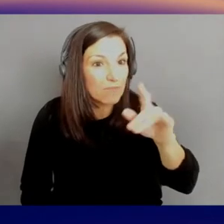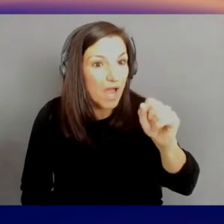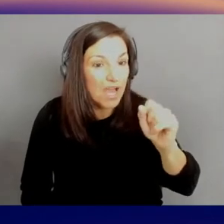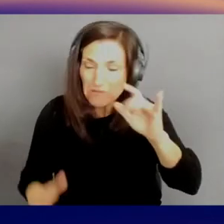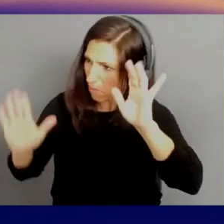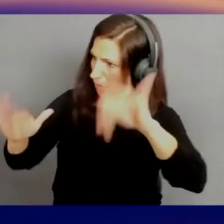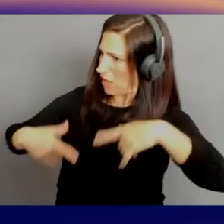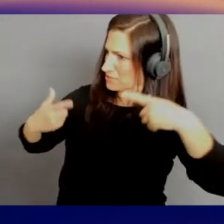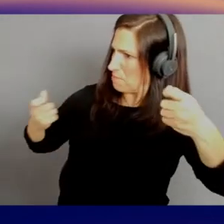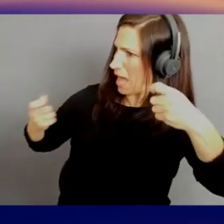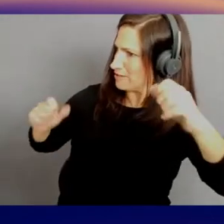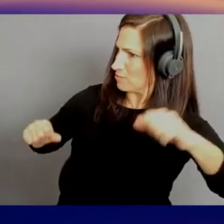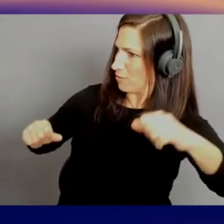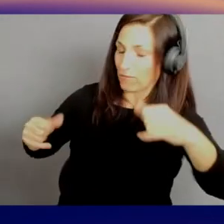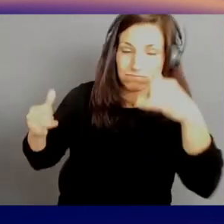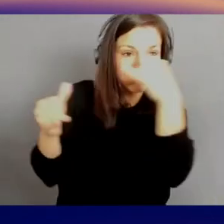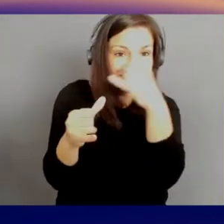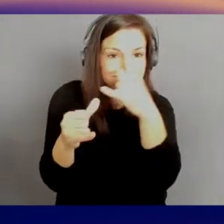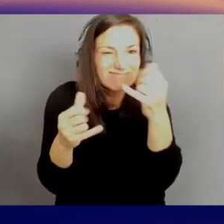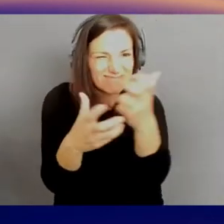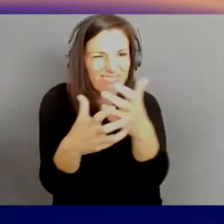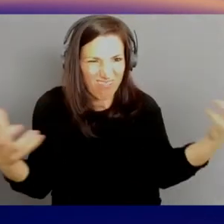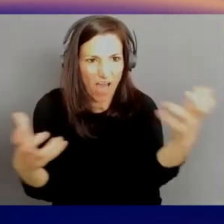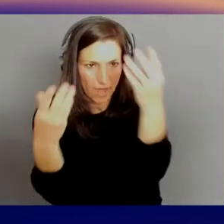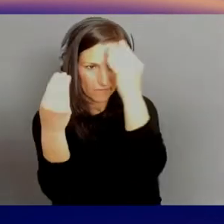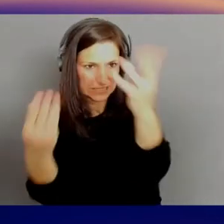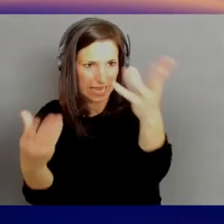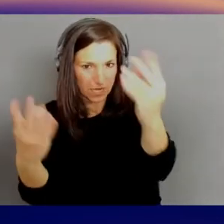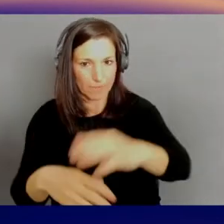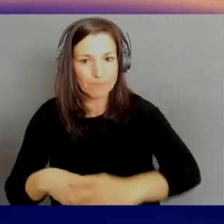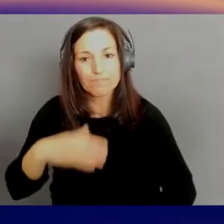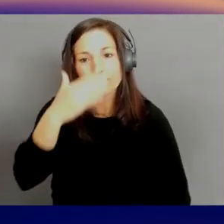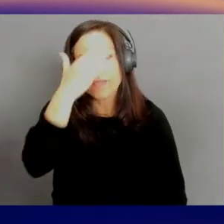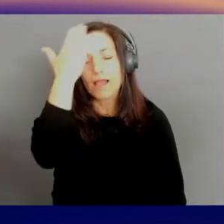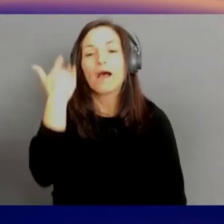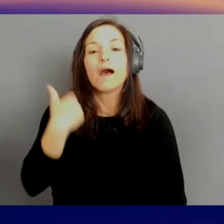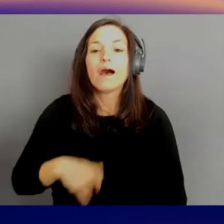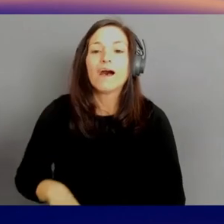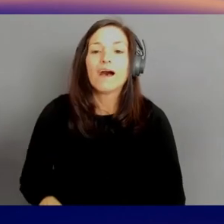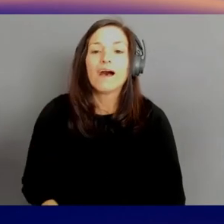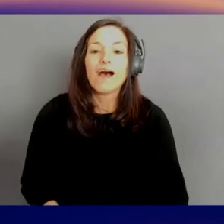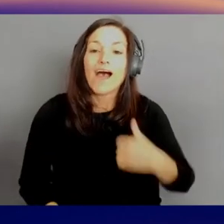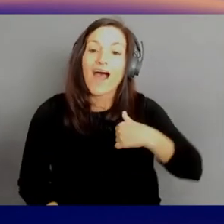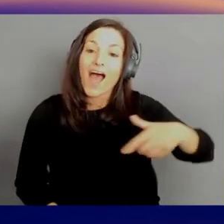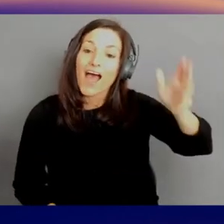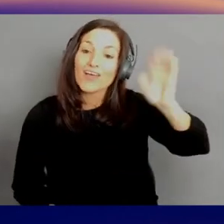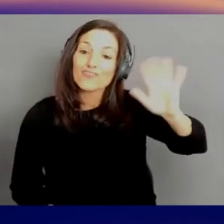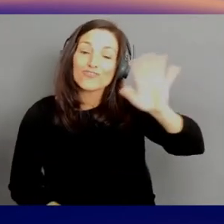And I used to work with a customer that was a biotech startup,